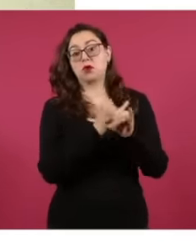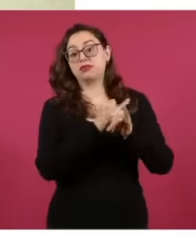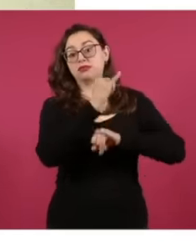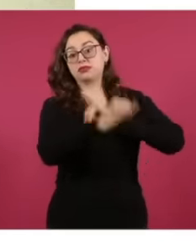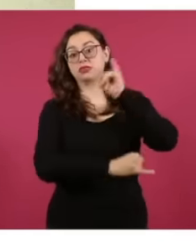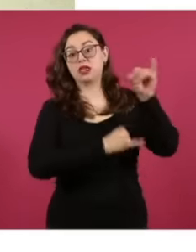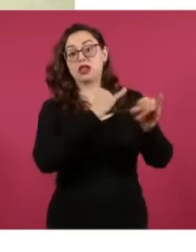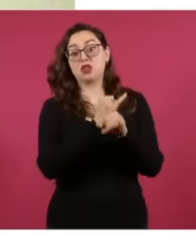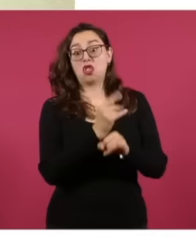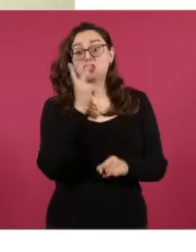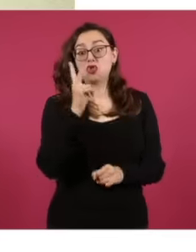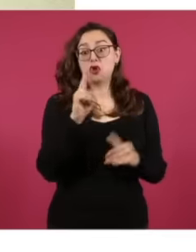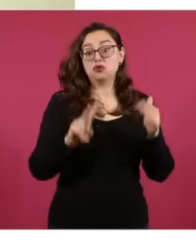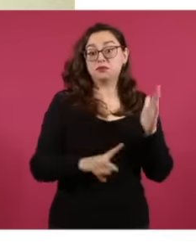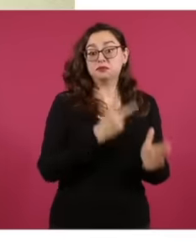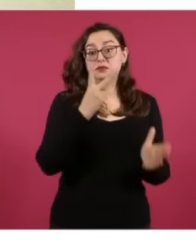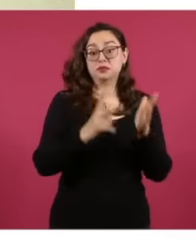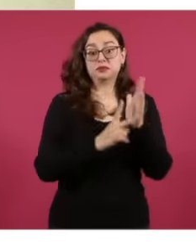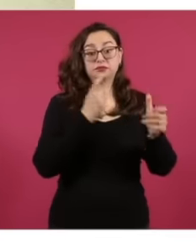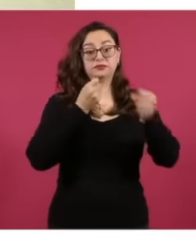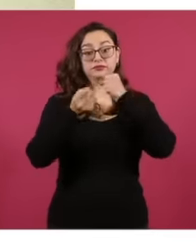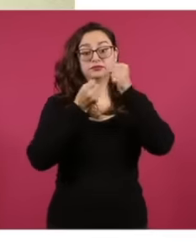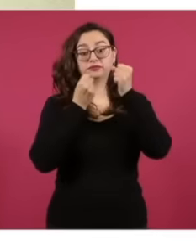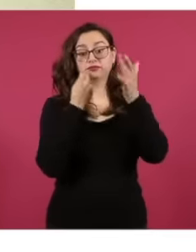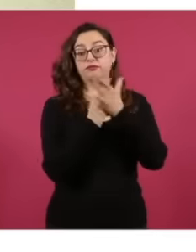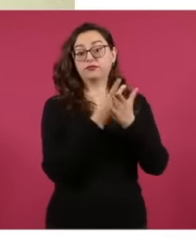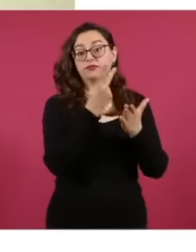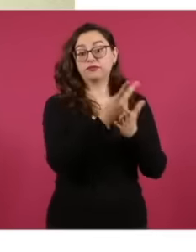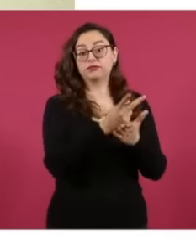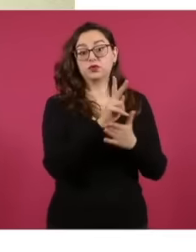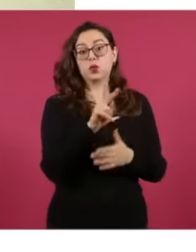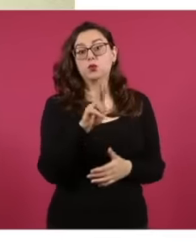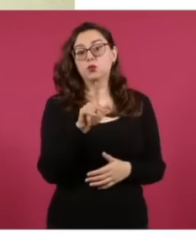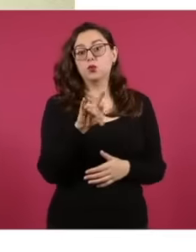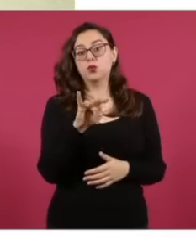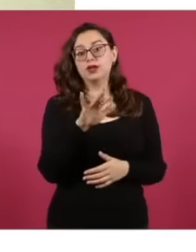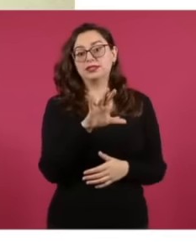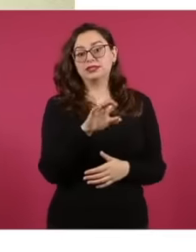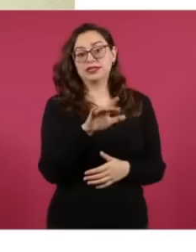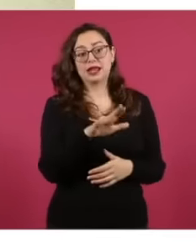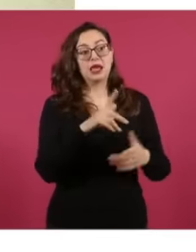Look at how